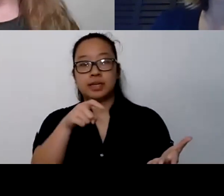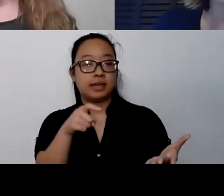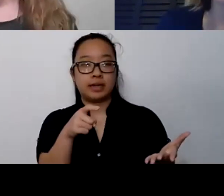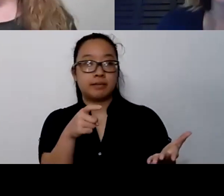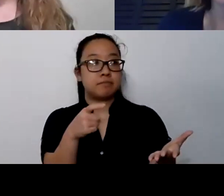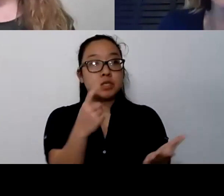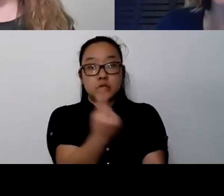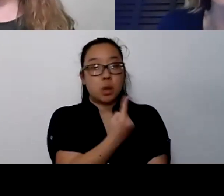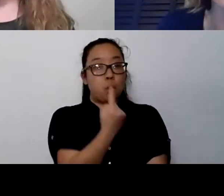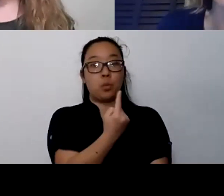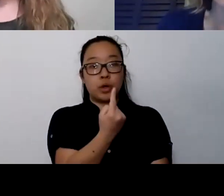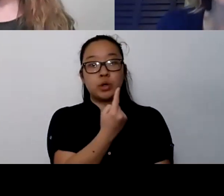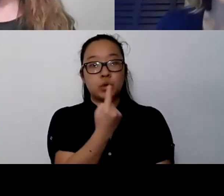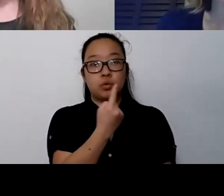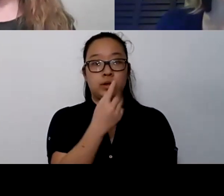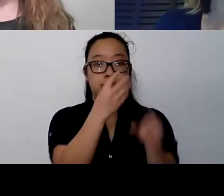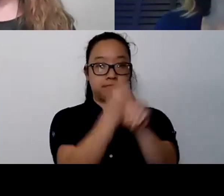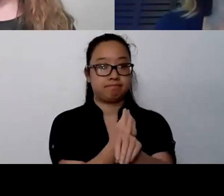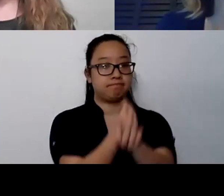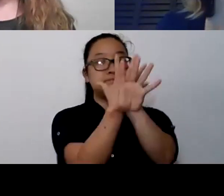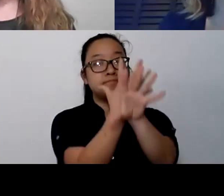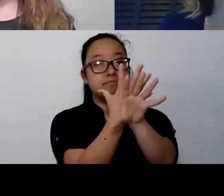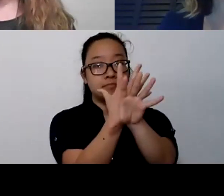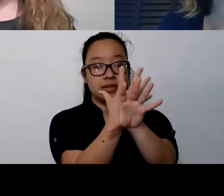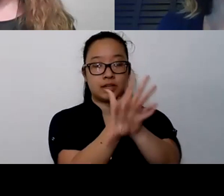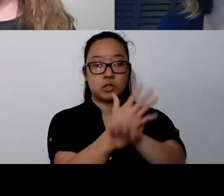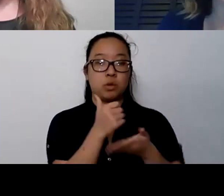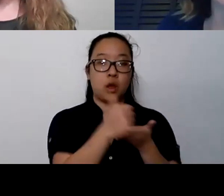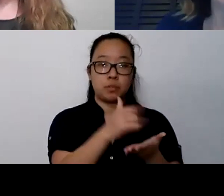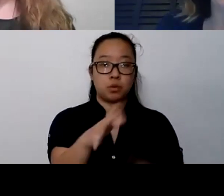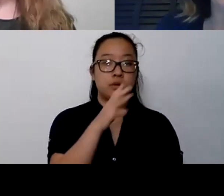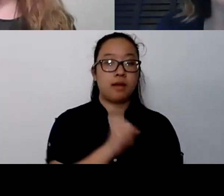but also provides telehealth appointments. The other resource that I'm aware of